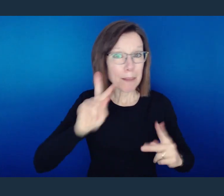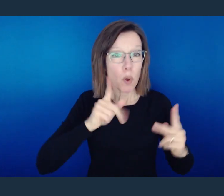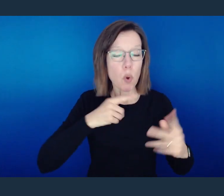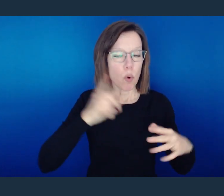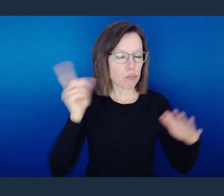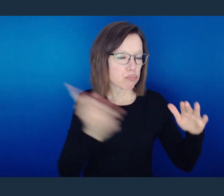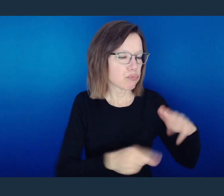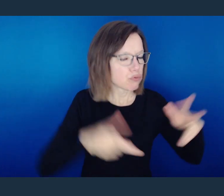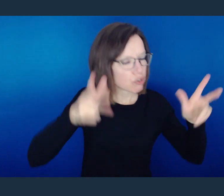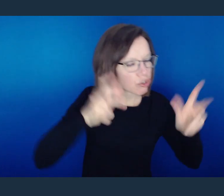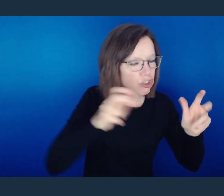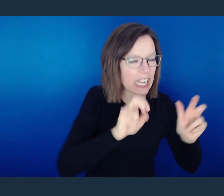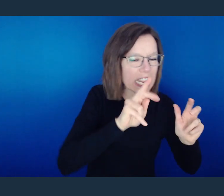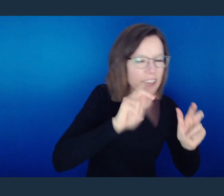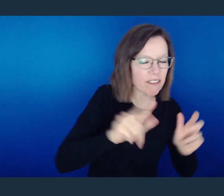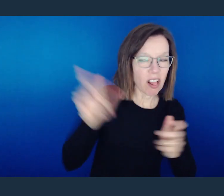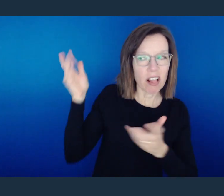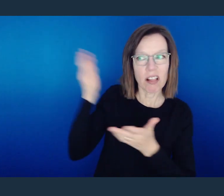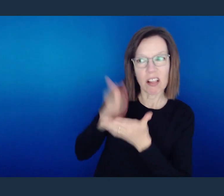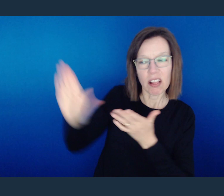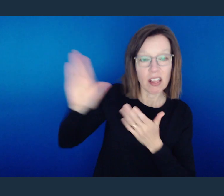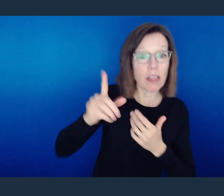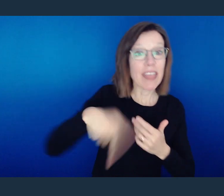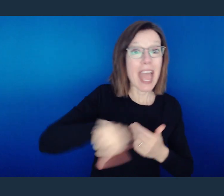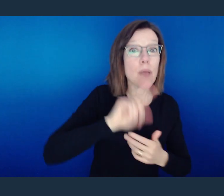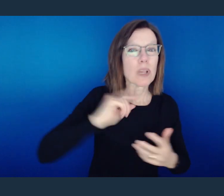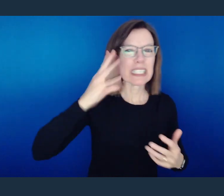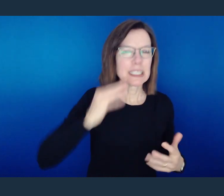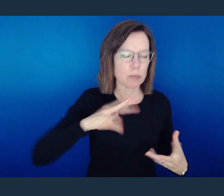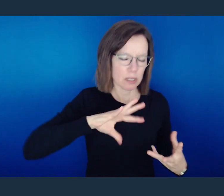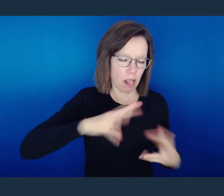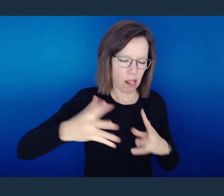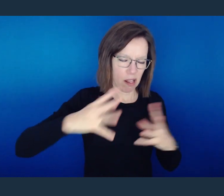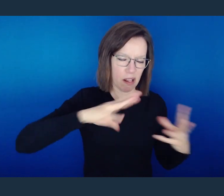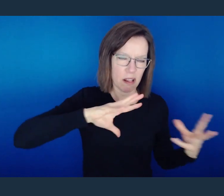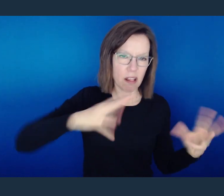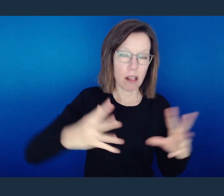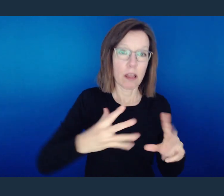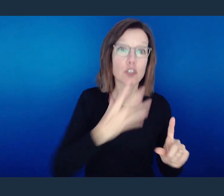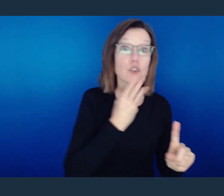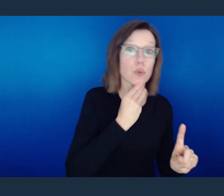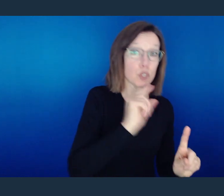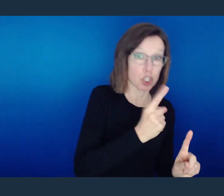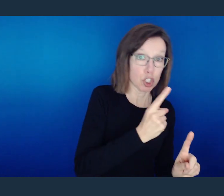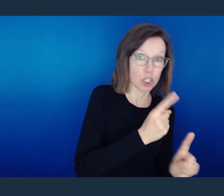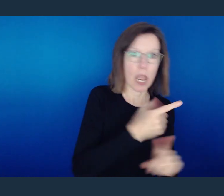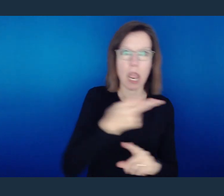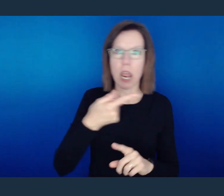for every human being who does evil, the Jew first and also the Greek but glory and honor